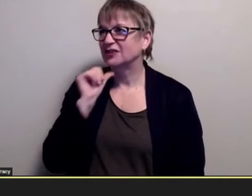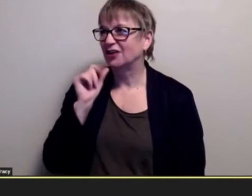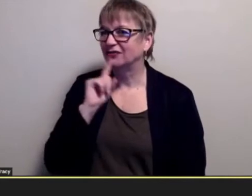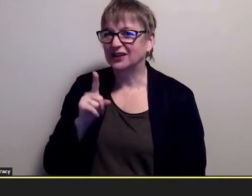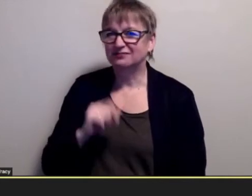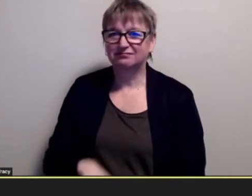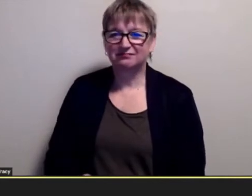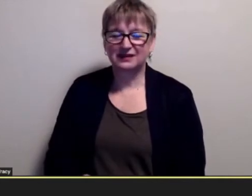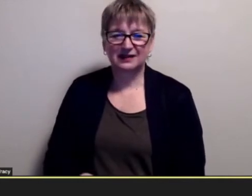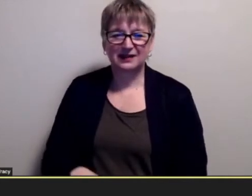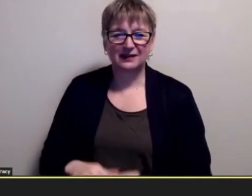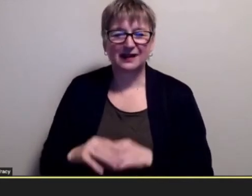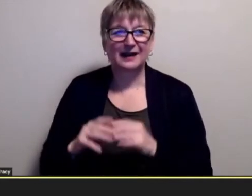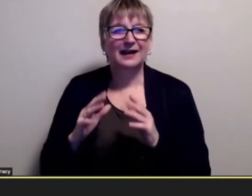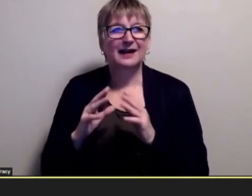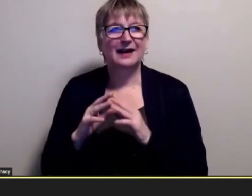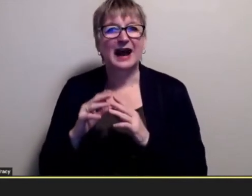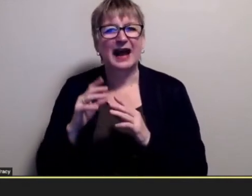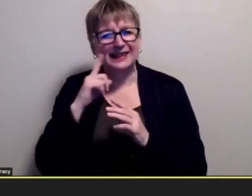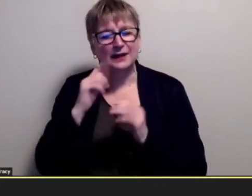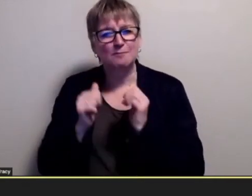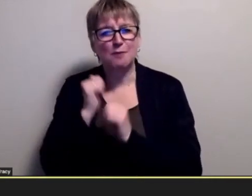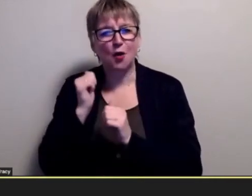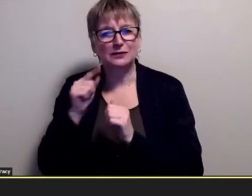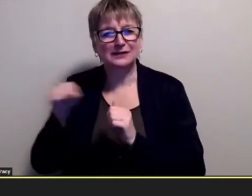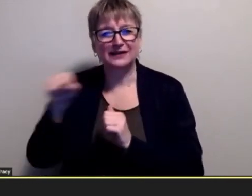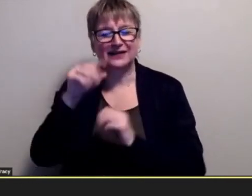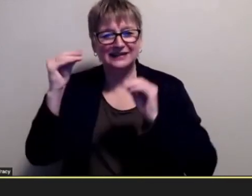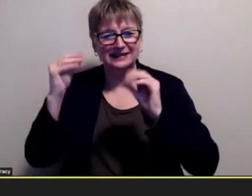because i think most of the teachers were afraid that they were going to put me down